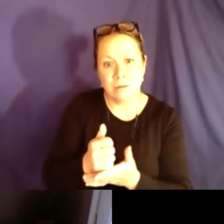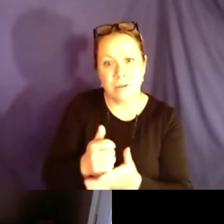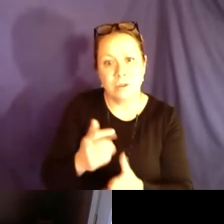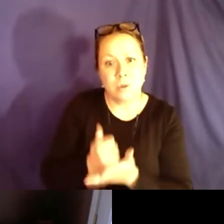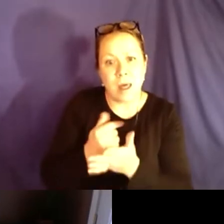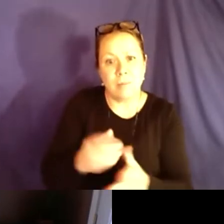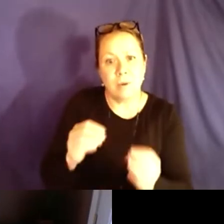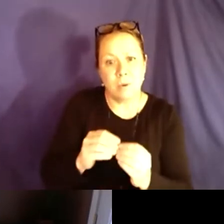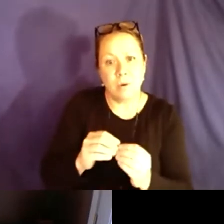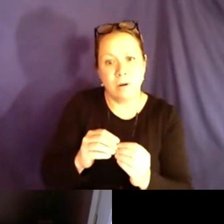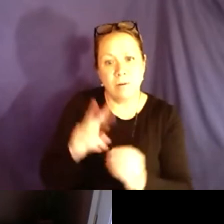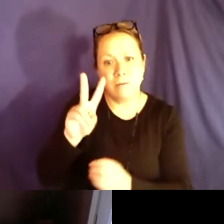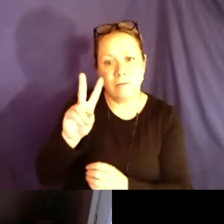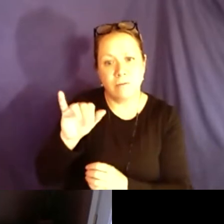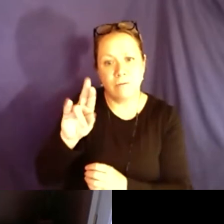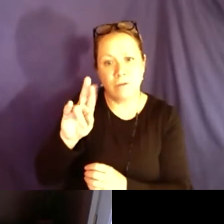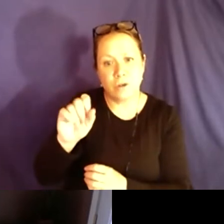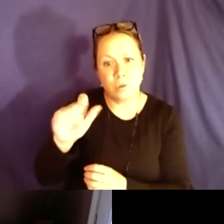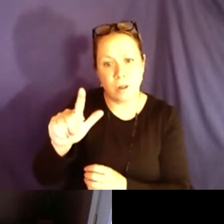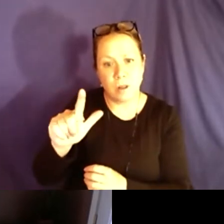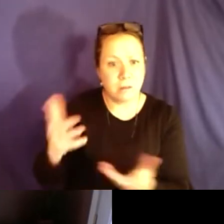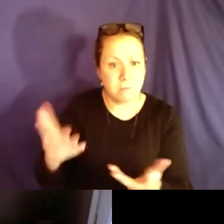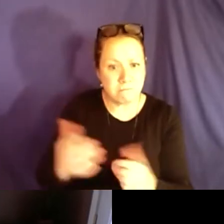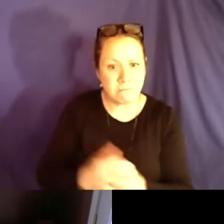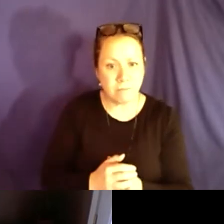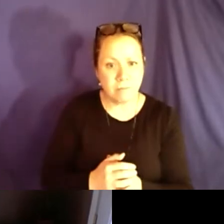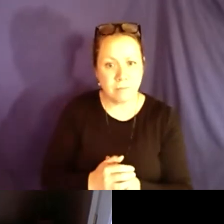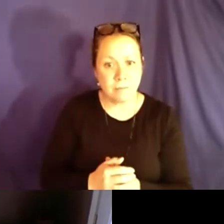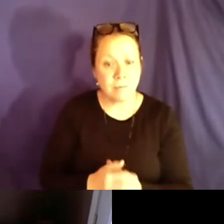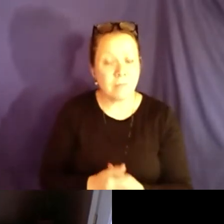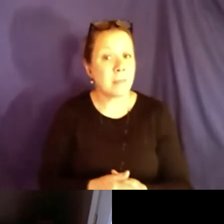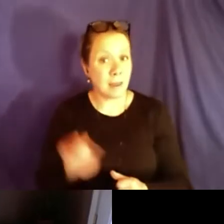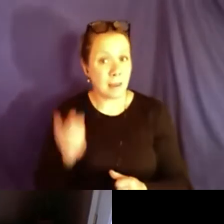helpful? Or you need to